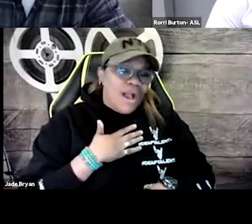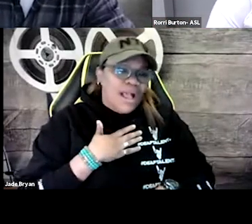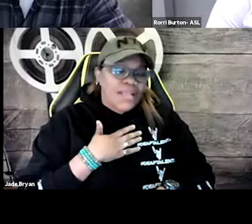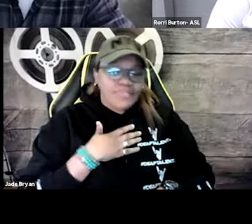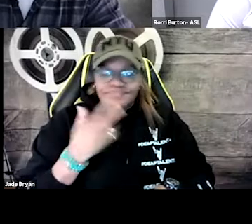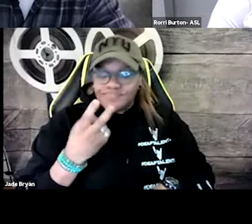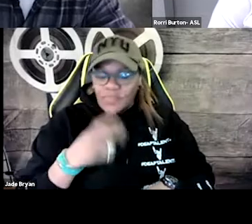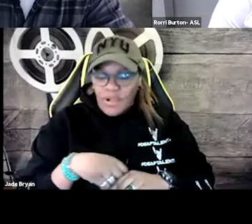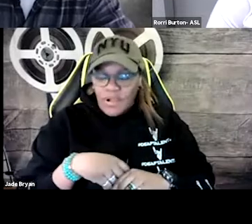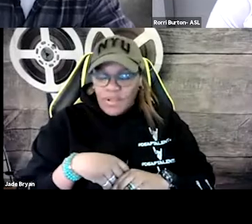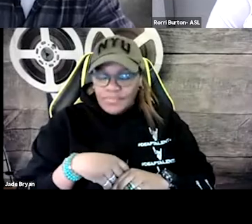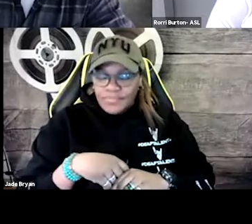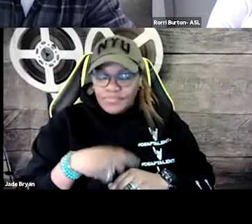In the past,